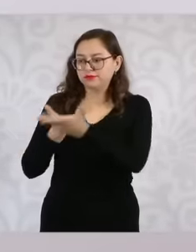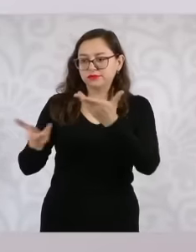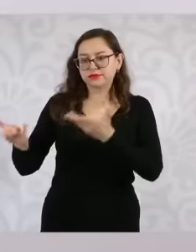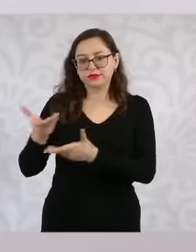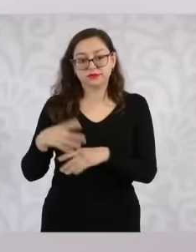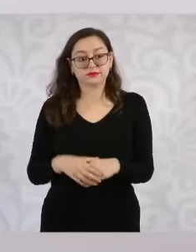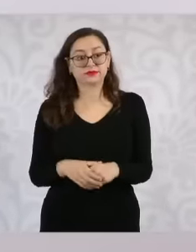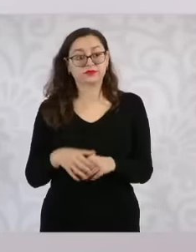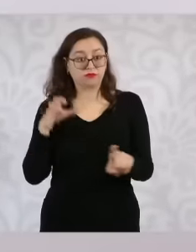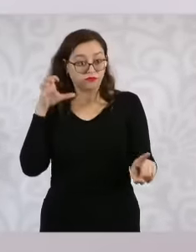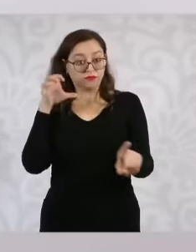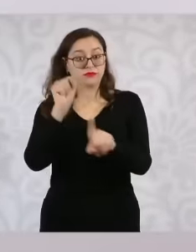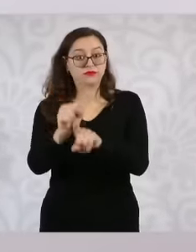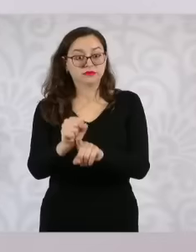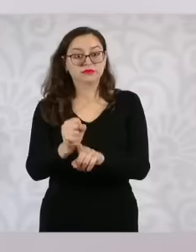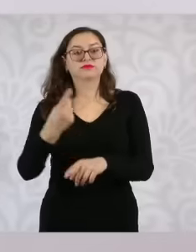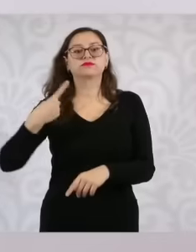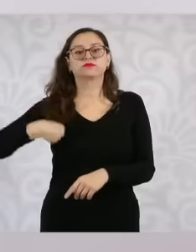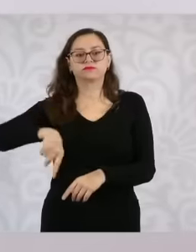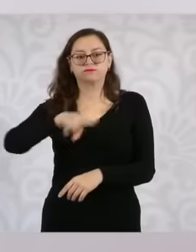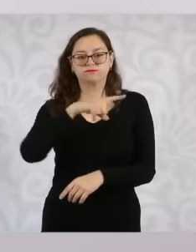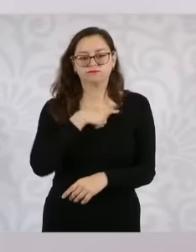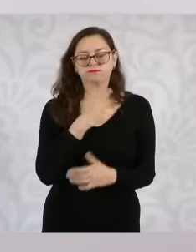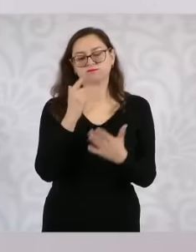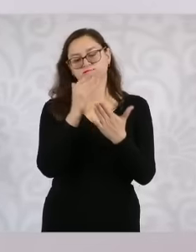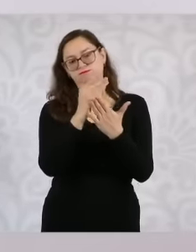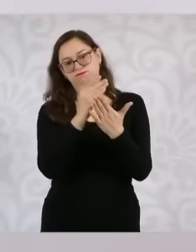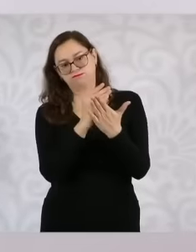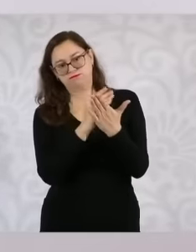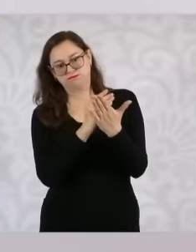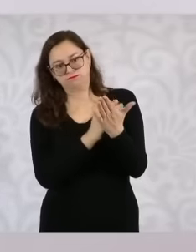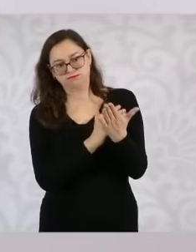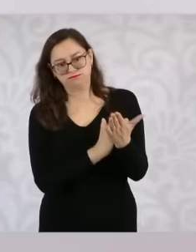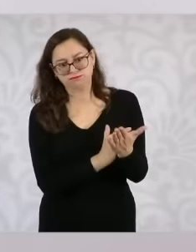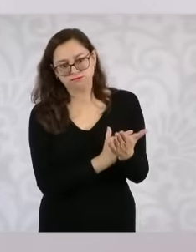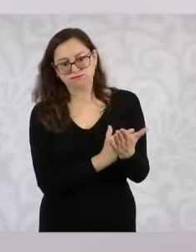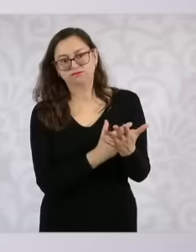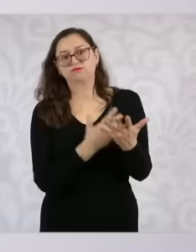these objectives. We have proposed various lines of action when consolidating the National